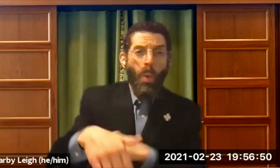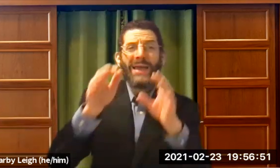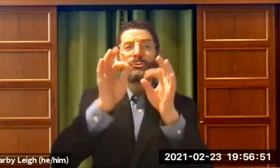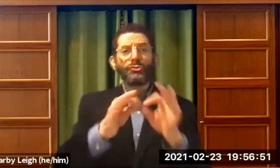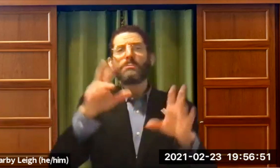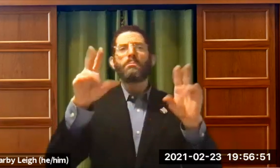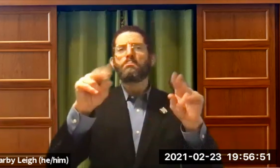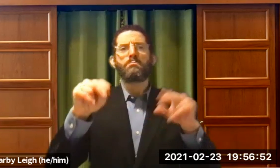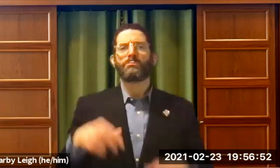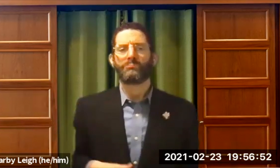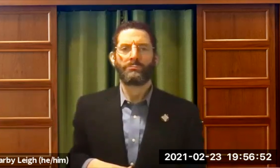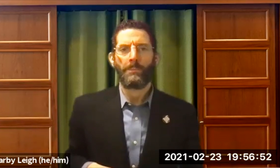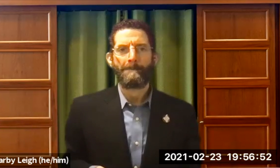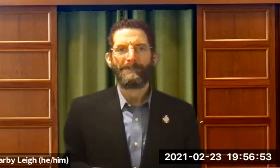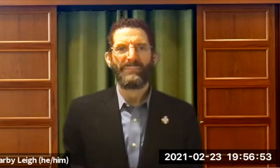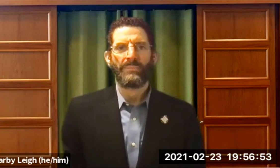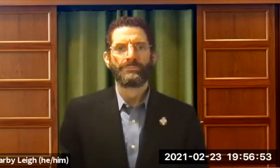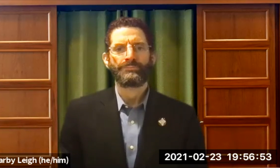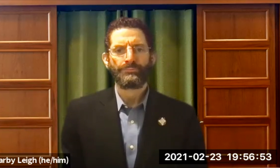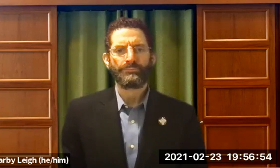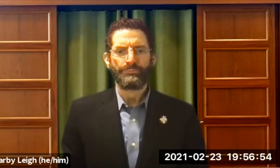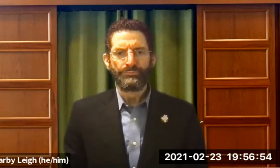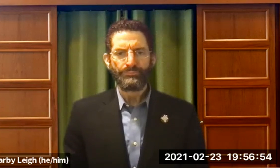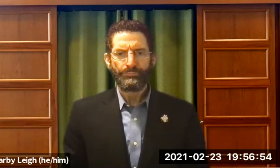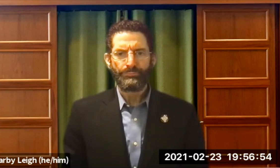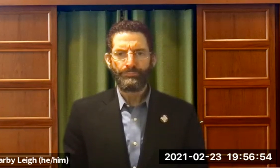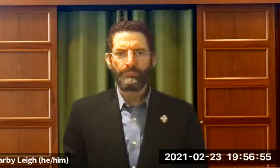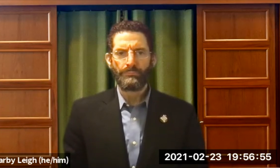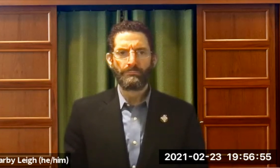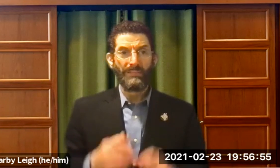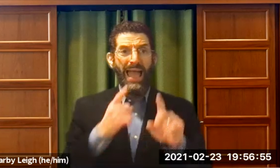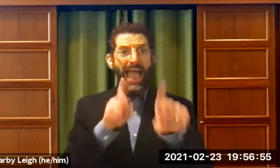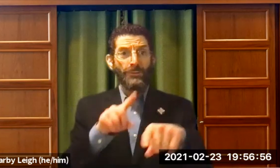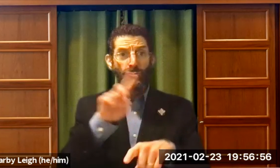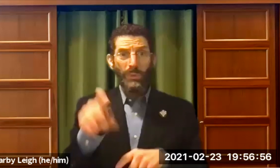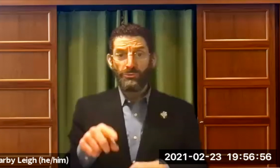Beautiful time all day interpreter? No . But full-time interpreter no?